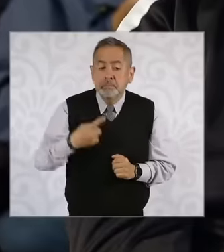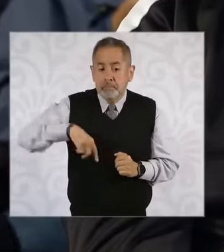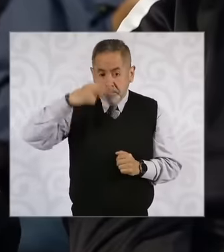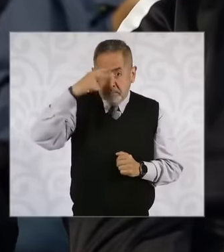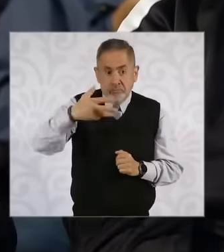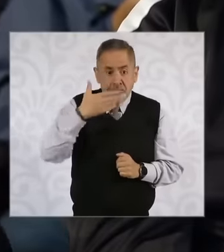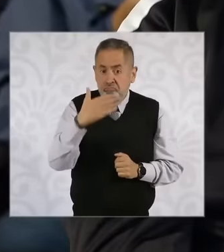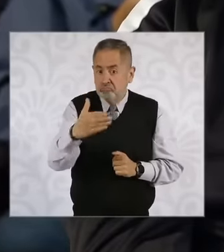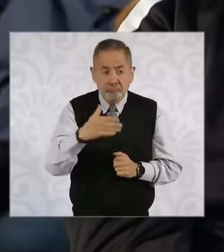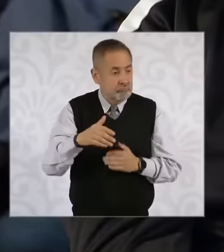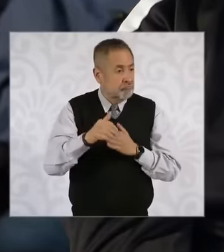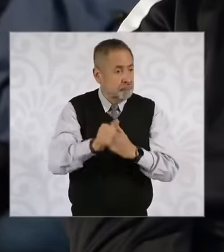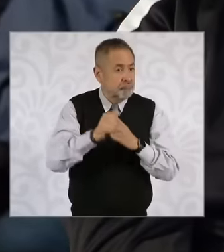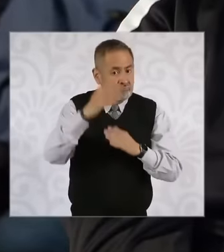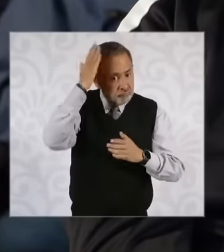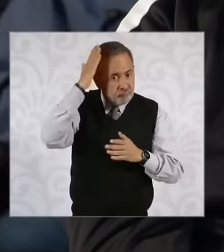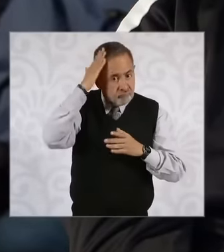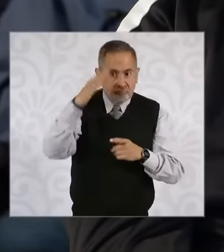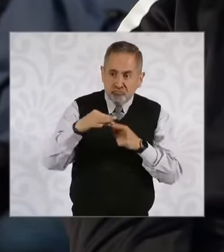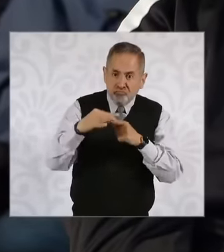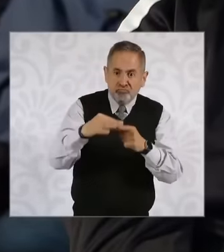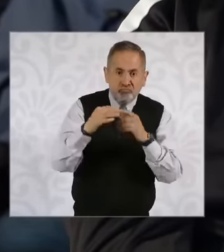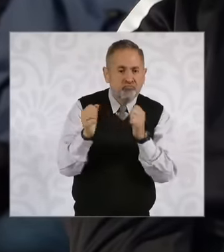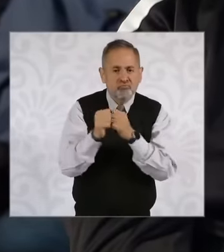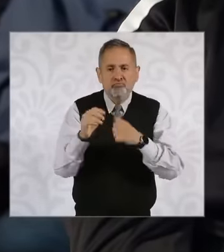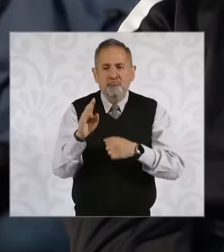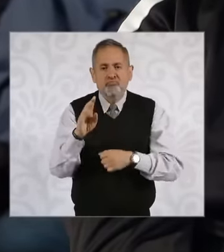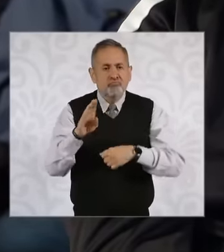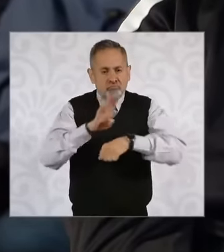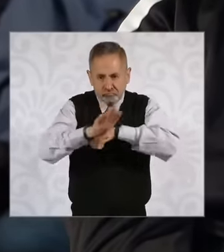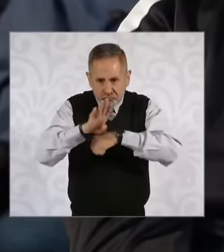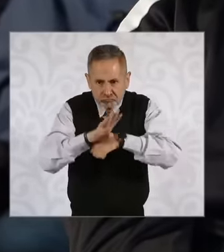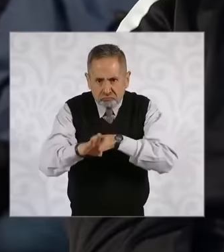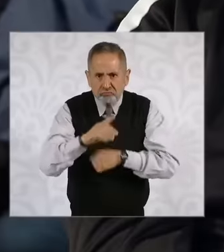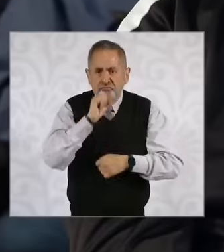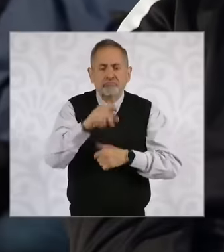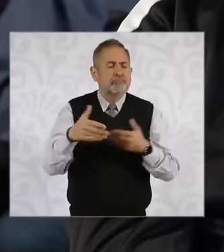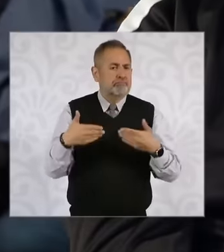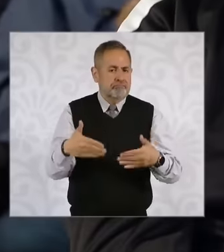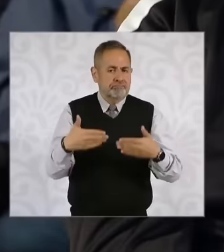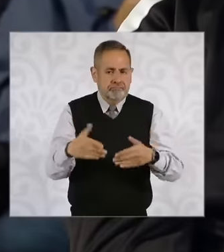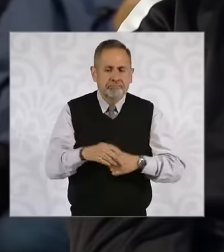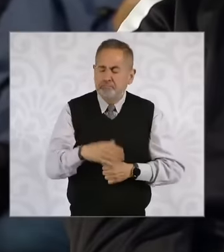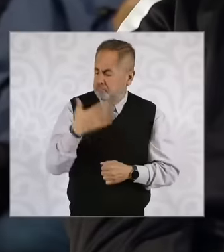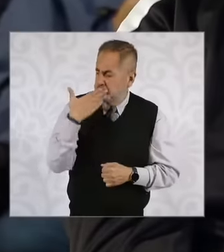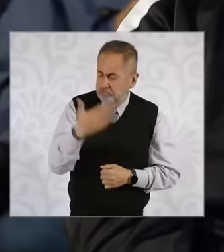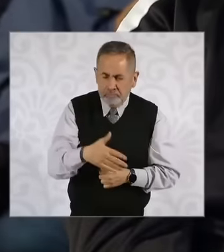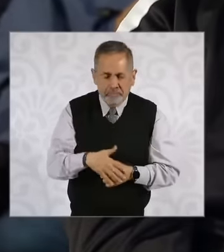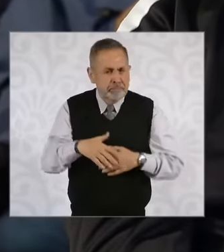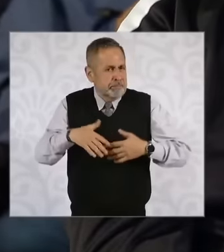the way along with Brazil and also Panama, I would like to know what is being done